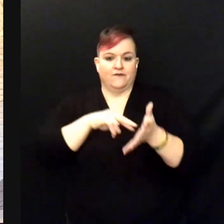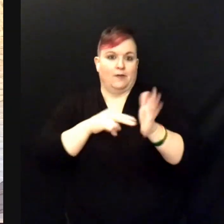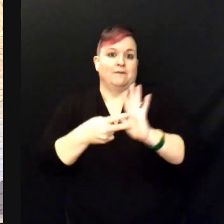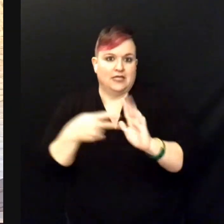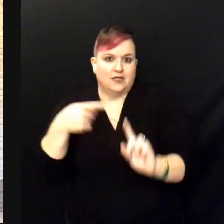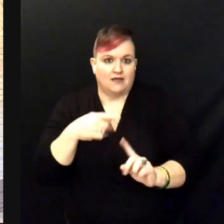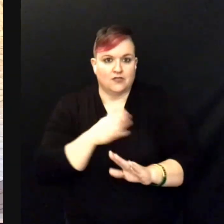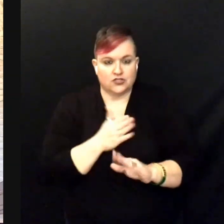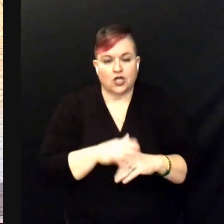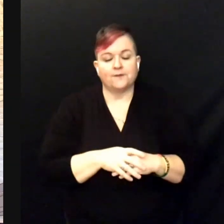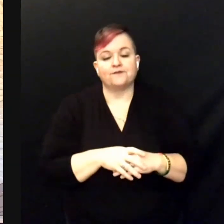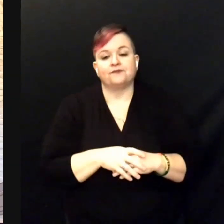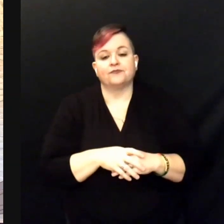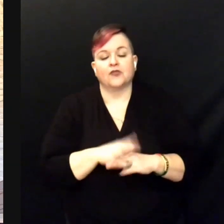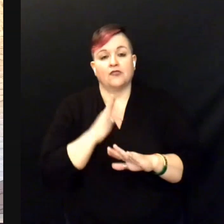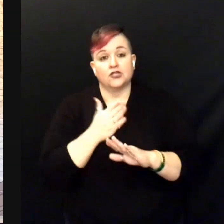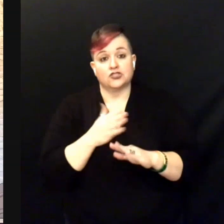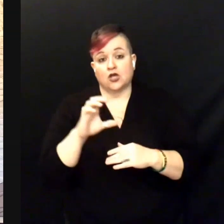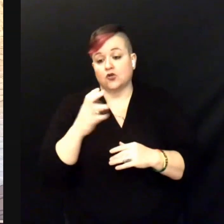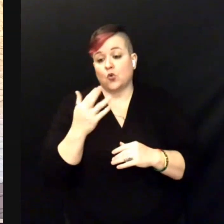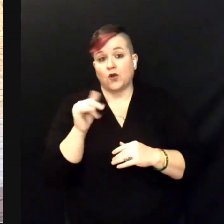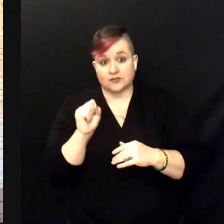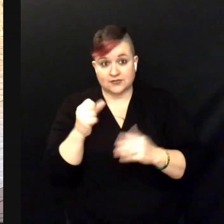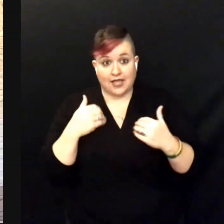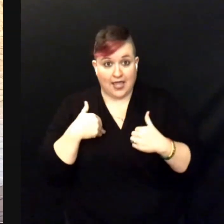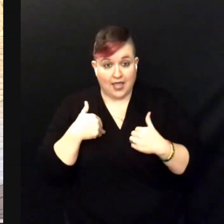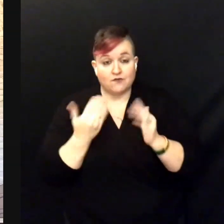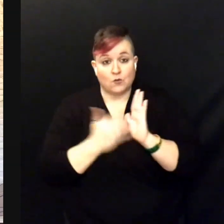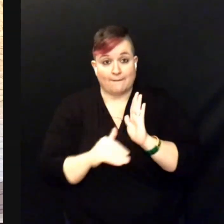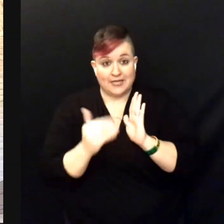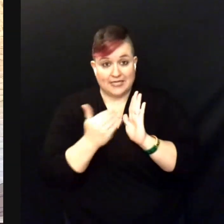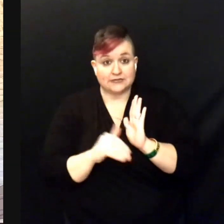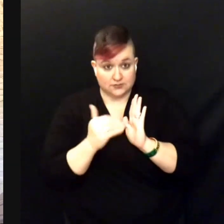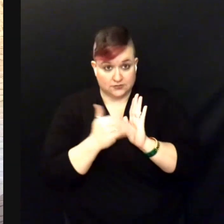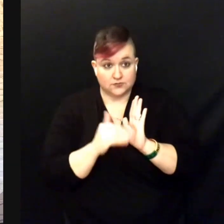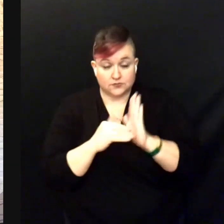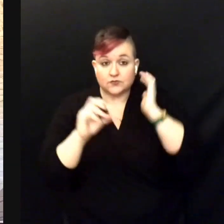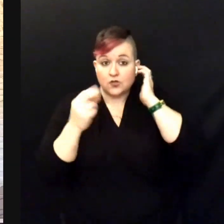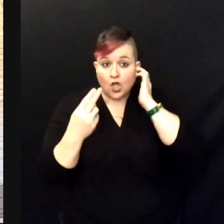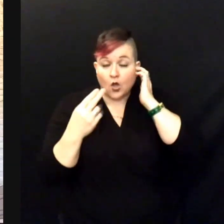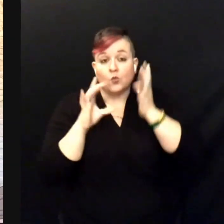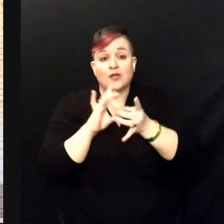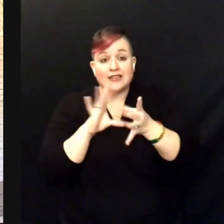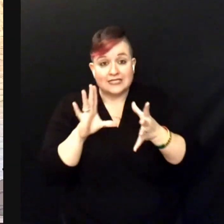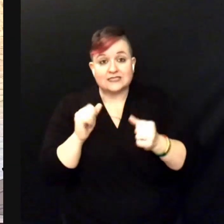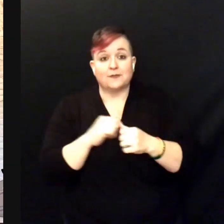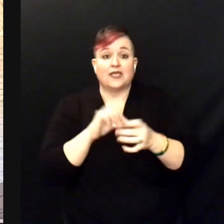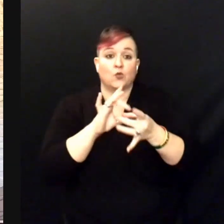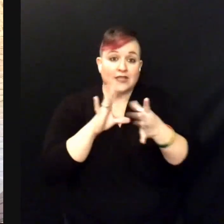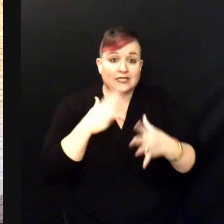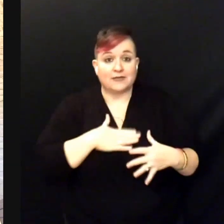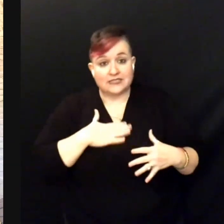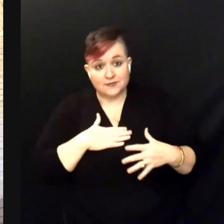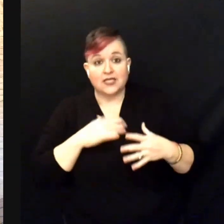So a song chorus has a repeating factor. "Oh release me, please release me."